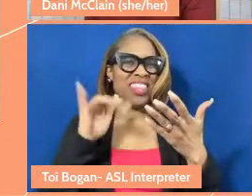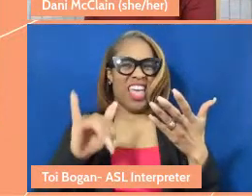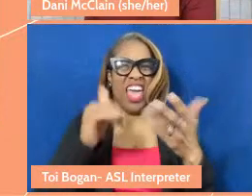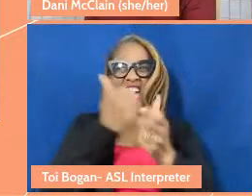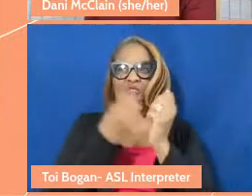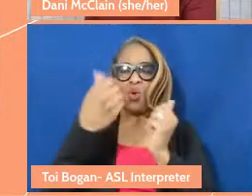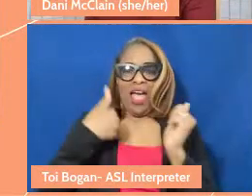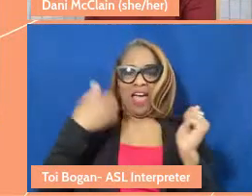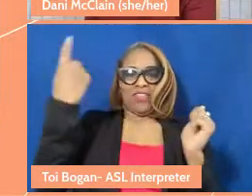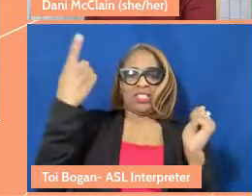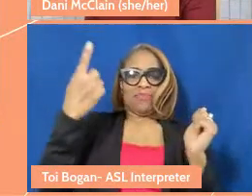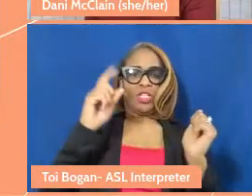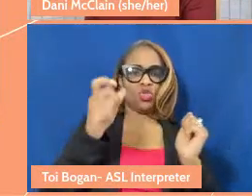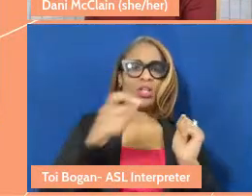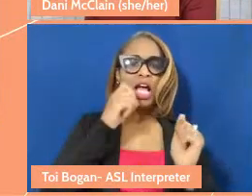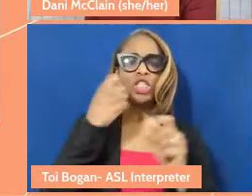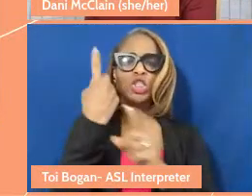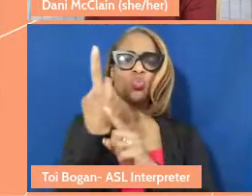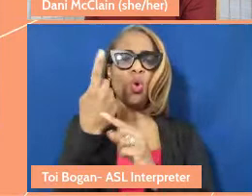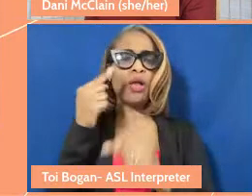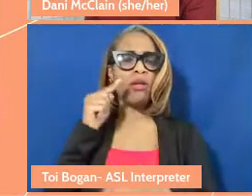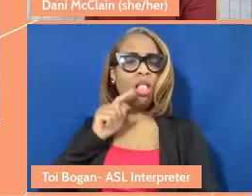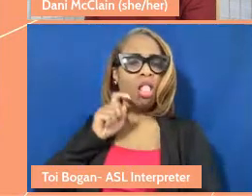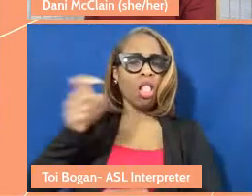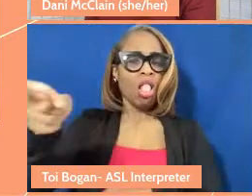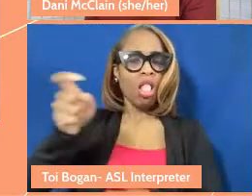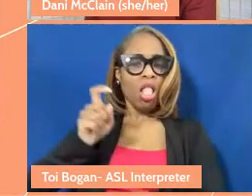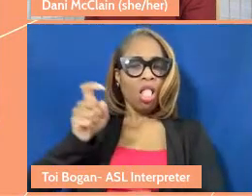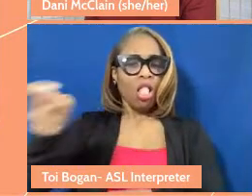And so it's not just one directional. I think it's really important to sort of acknowledge